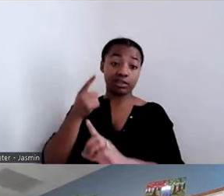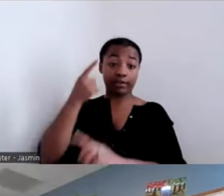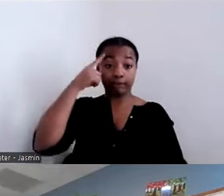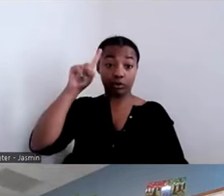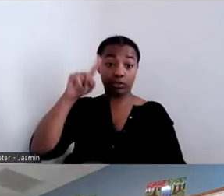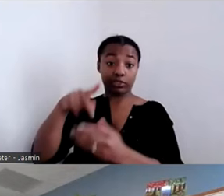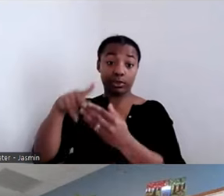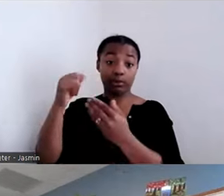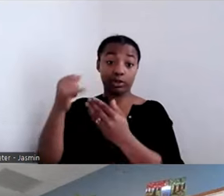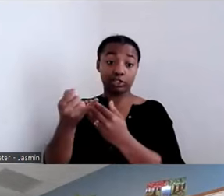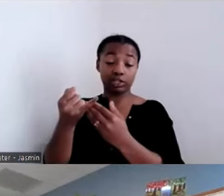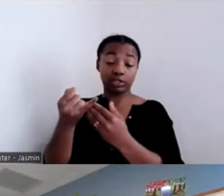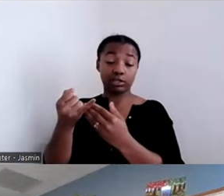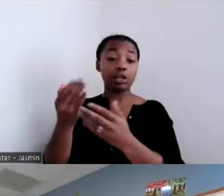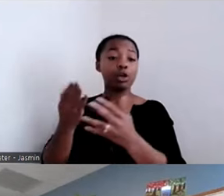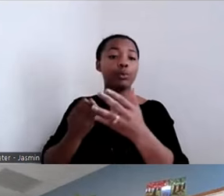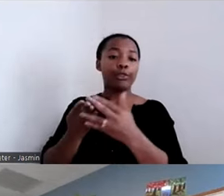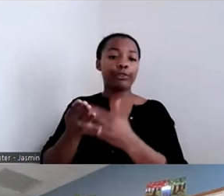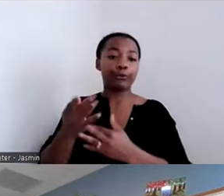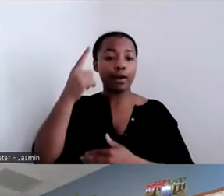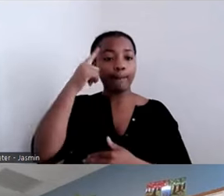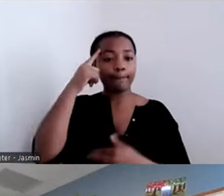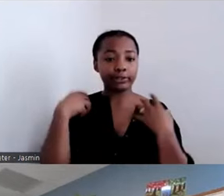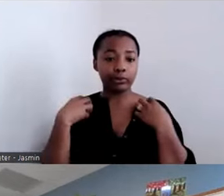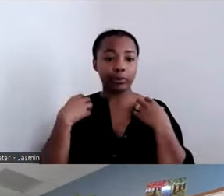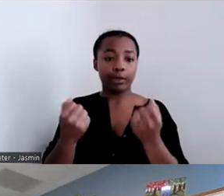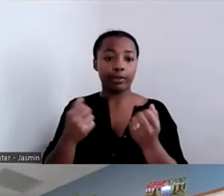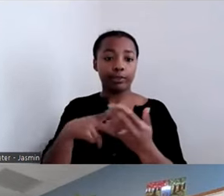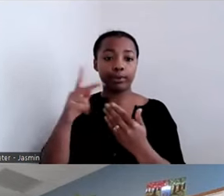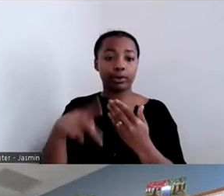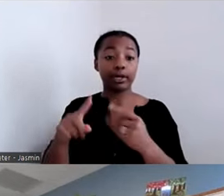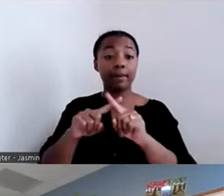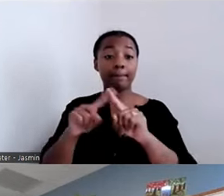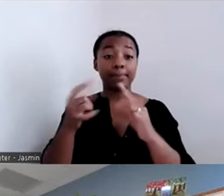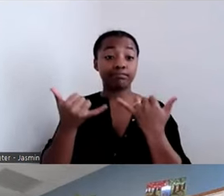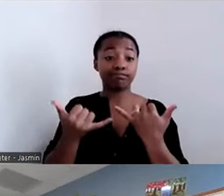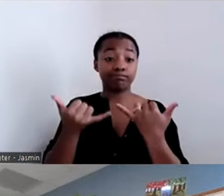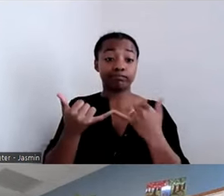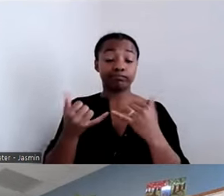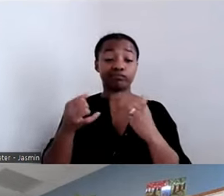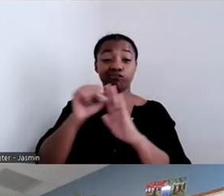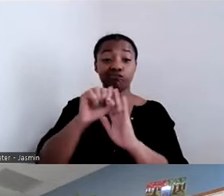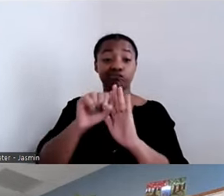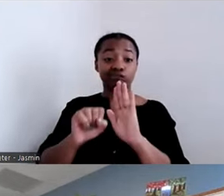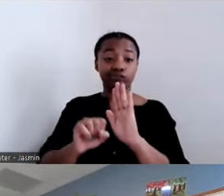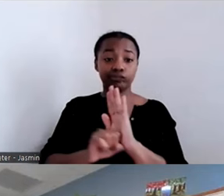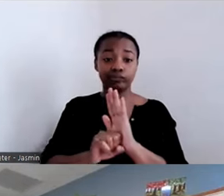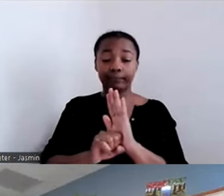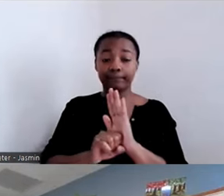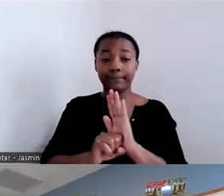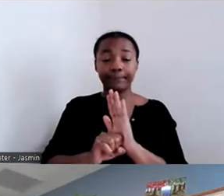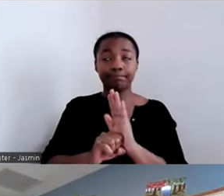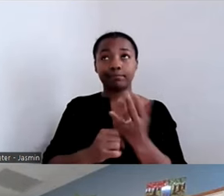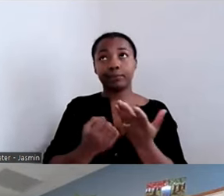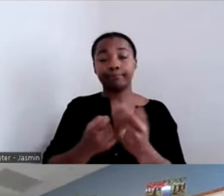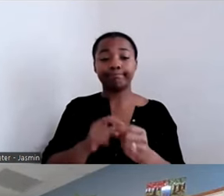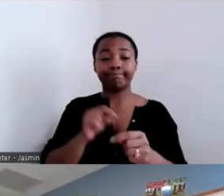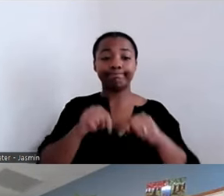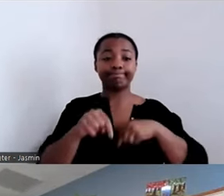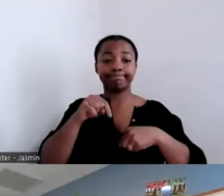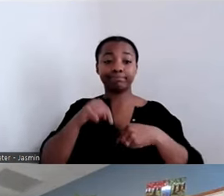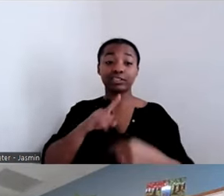mental health block grant. The state has…it is very interesting when you look at the